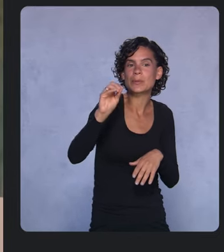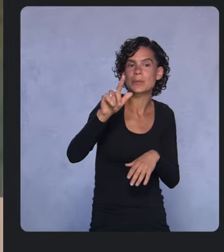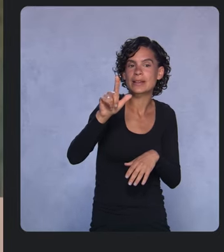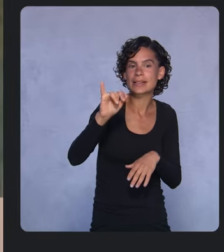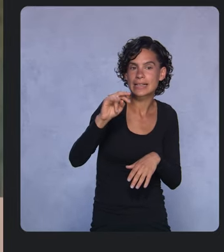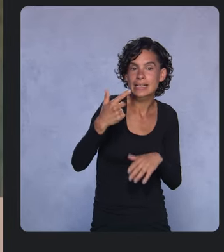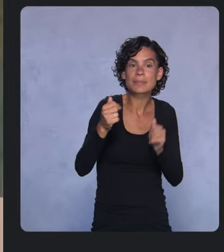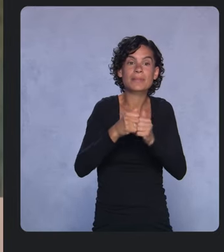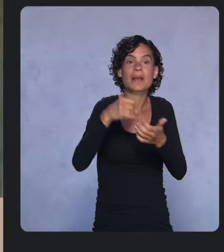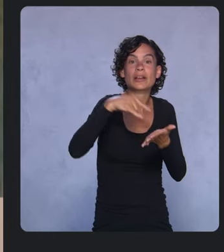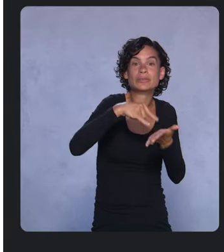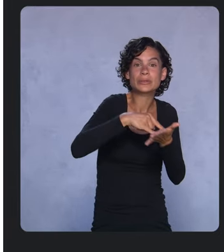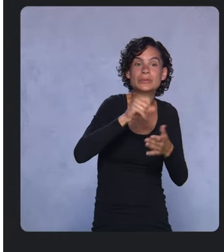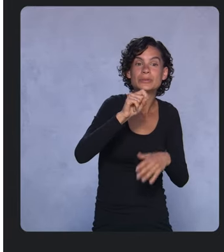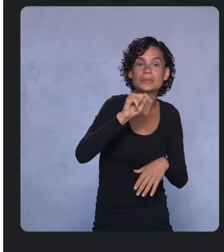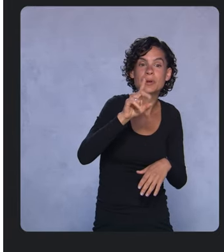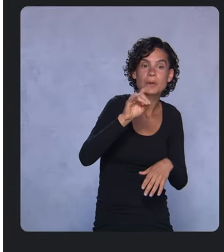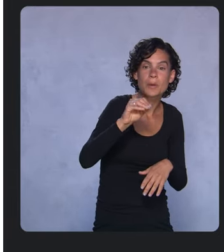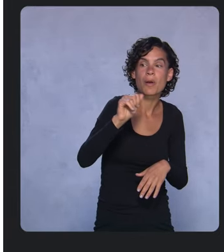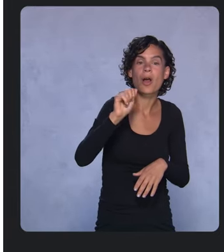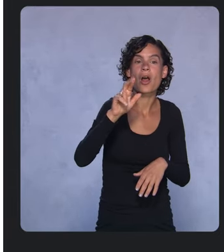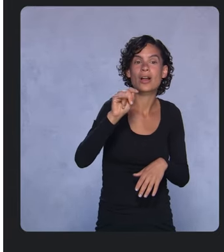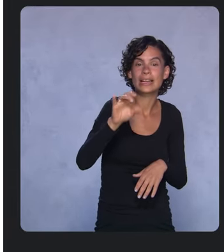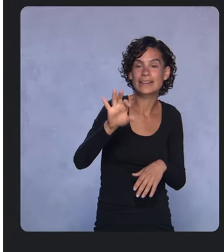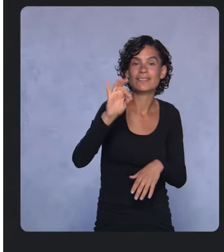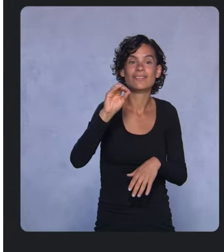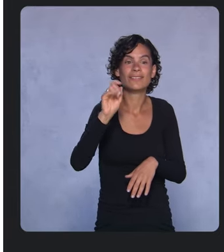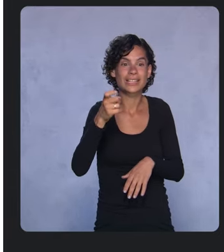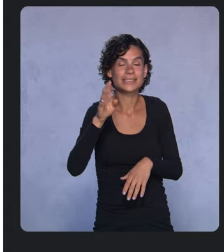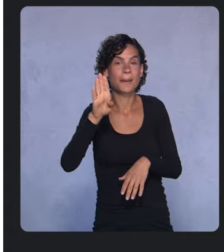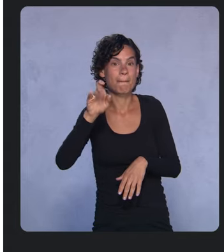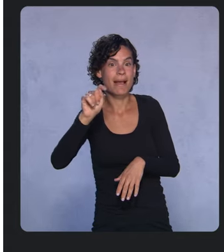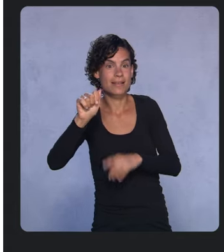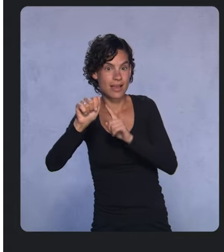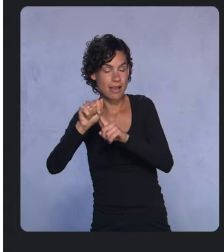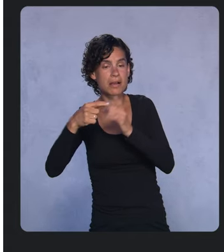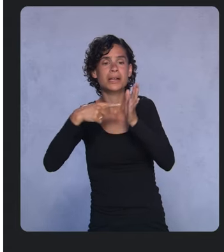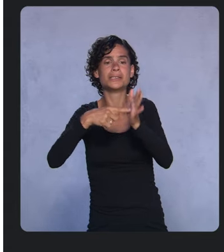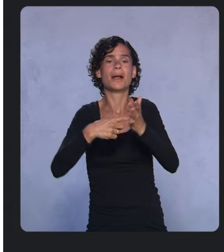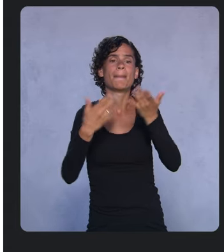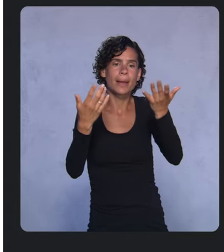like easier pairing to test those apps and even a virtual heart rate sensor in the emulator.